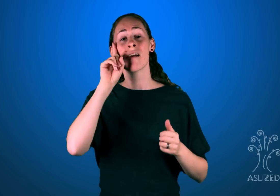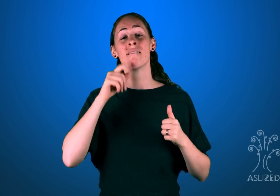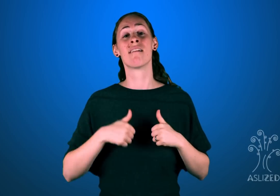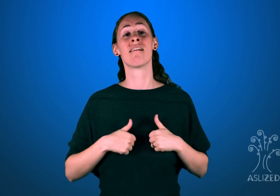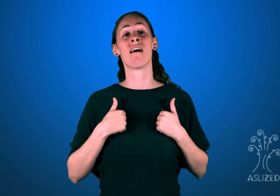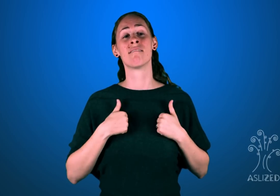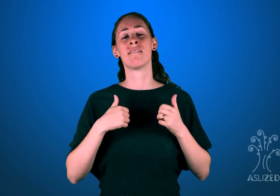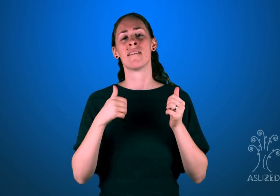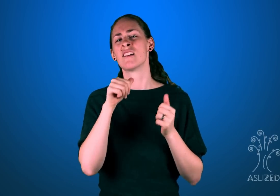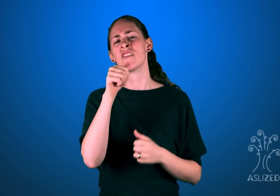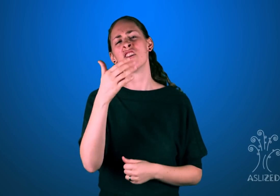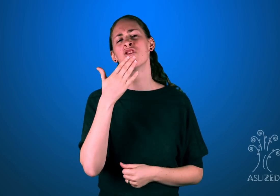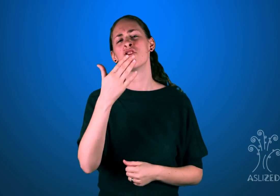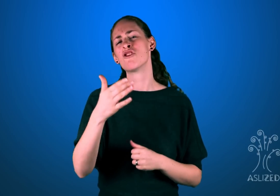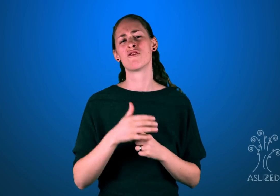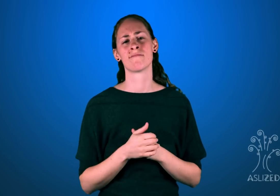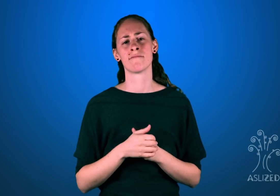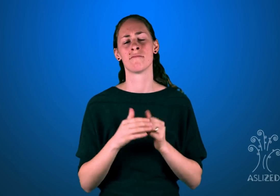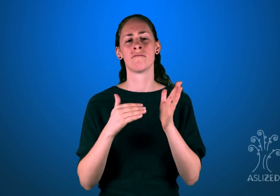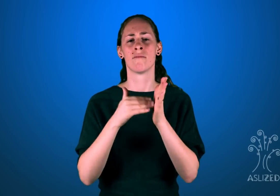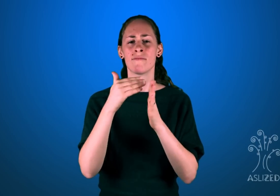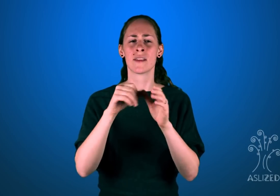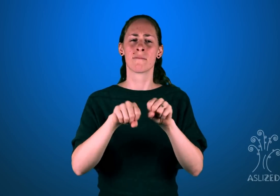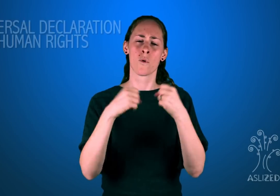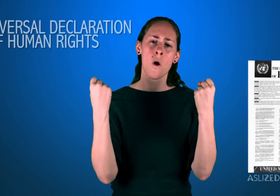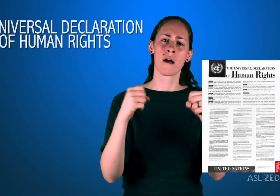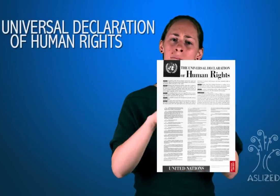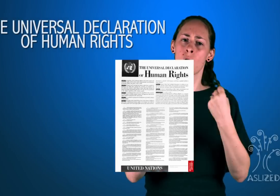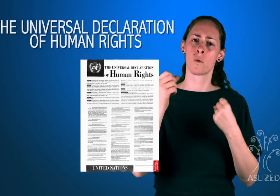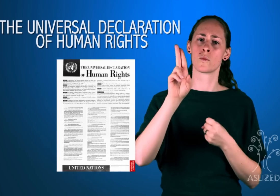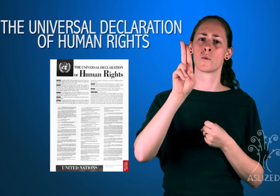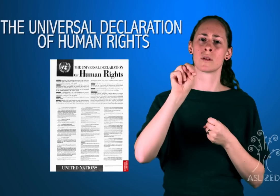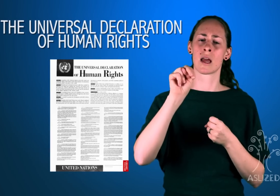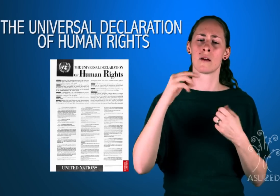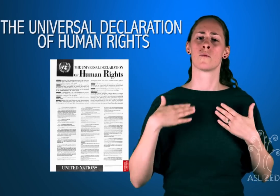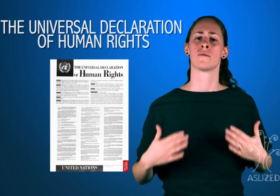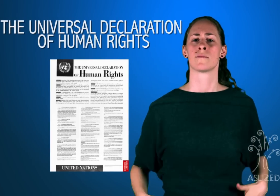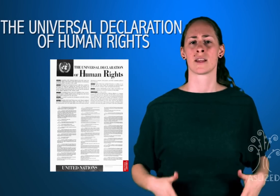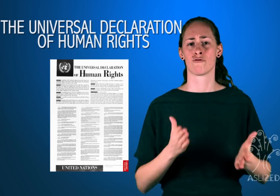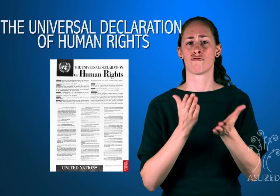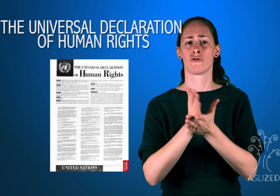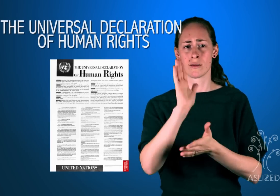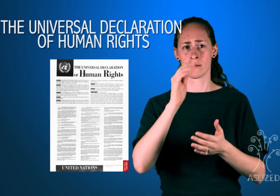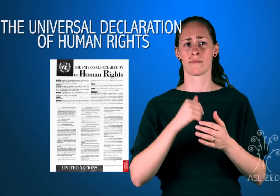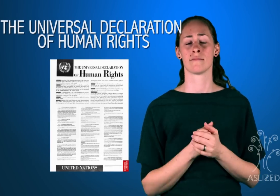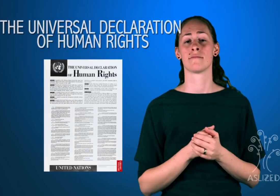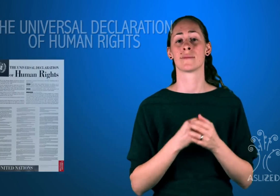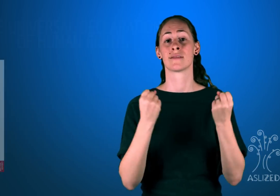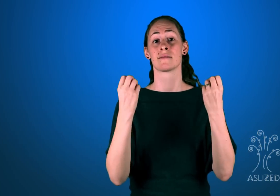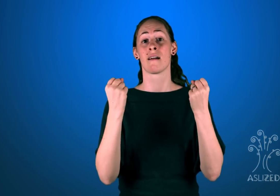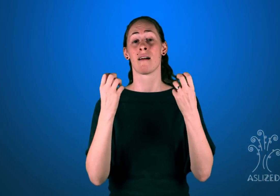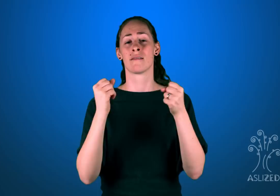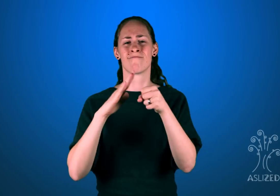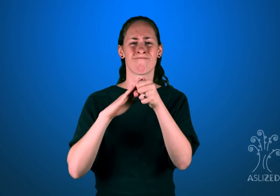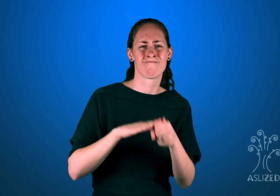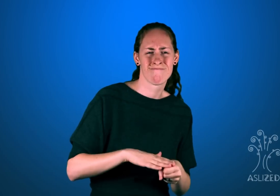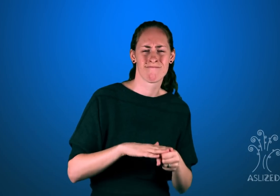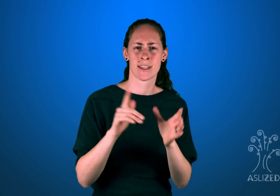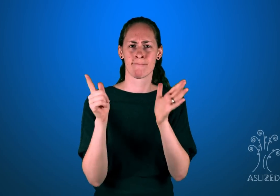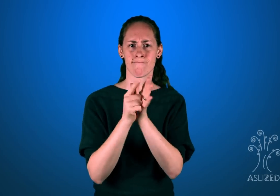For these Deaf people, life is not good. Often times the way they are treated is in violation of the Universal Declaration of Human Rights established by the United Nations in protection of human rights. Many of them